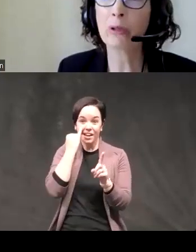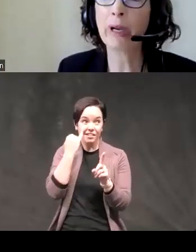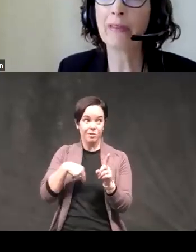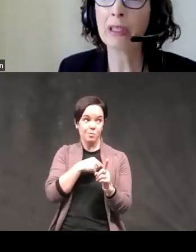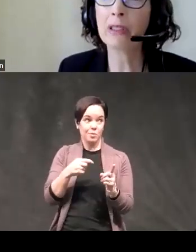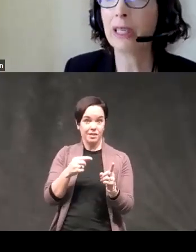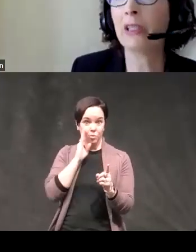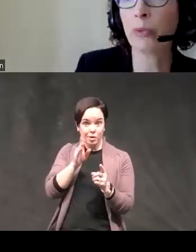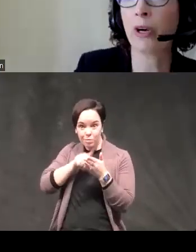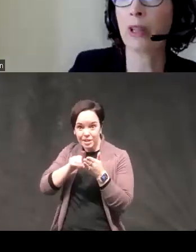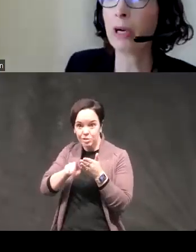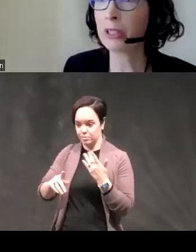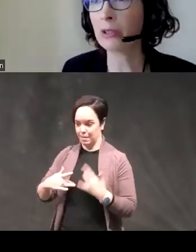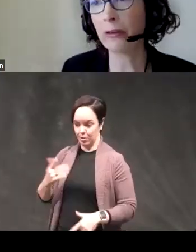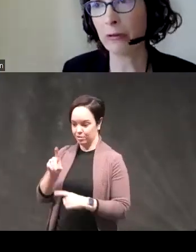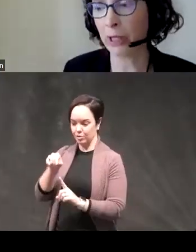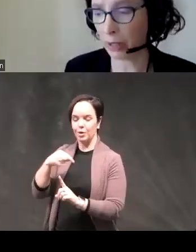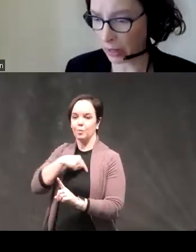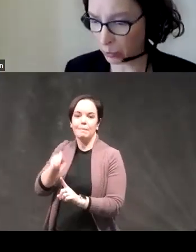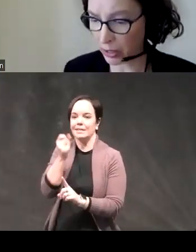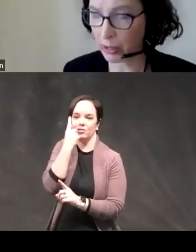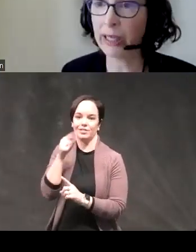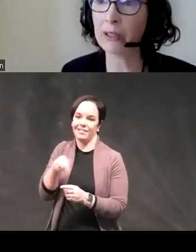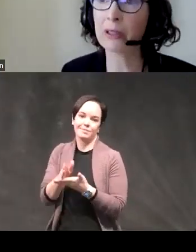disorder we have to understand this part of the puzzle if we're really going to help our clients